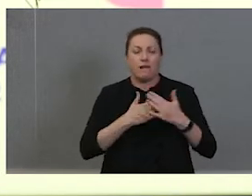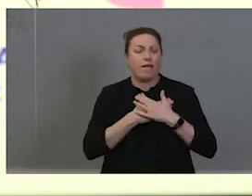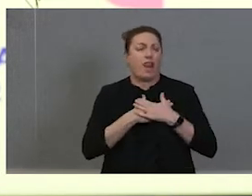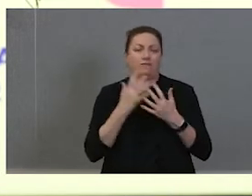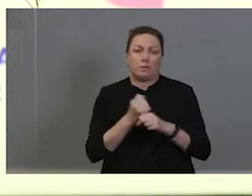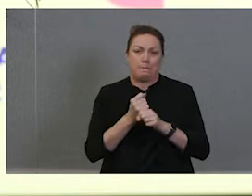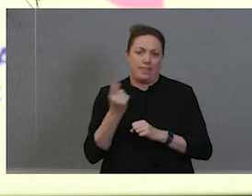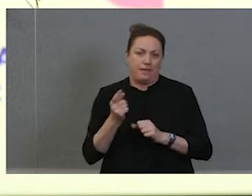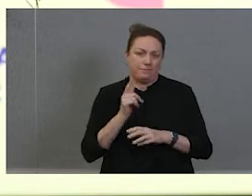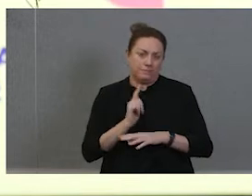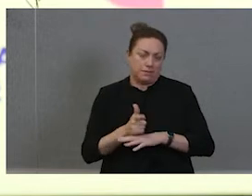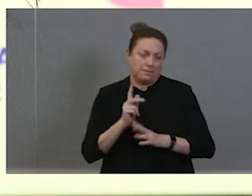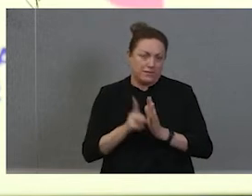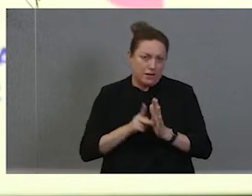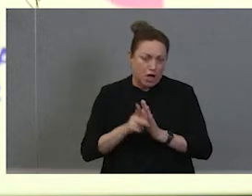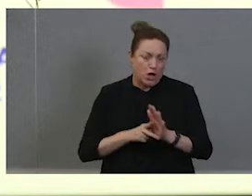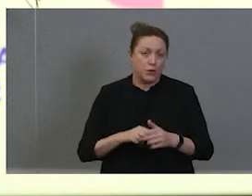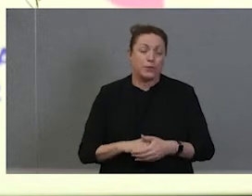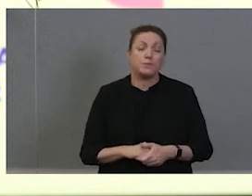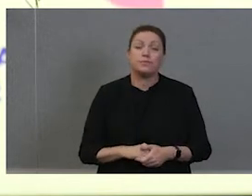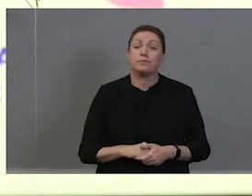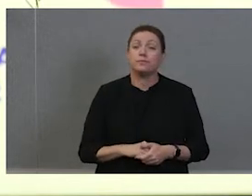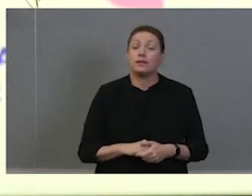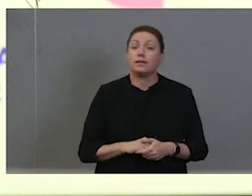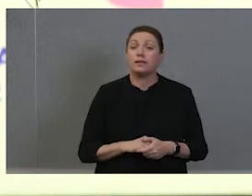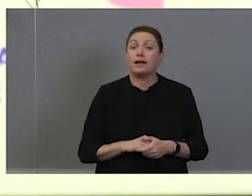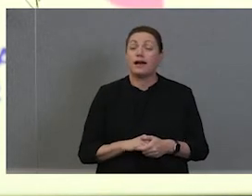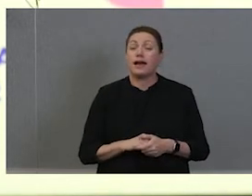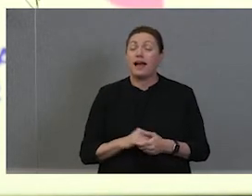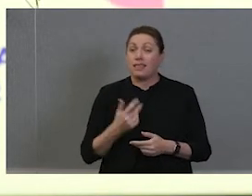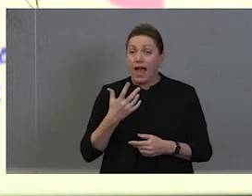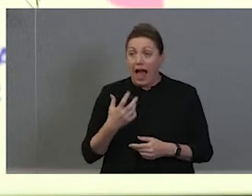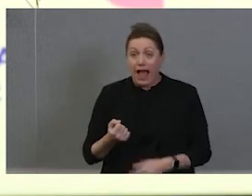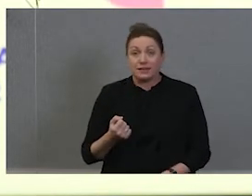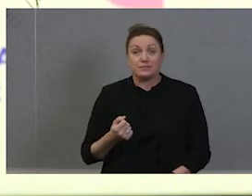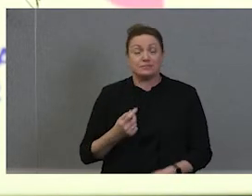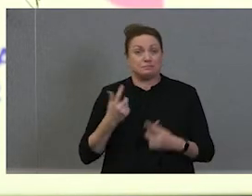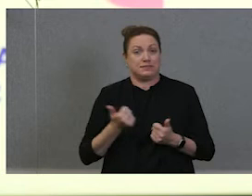was done with is it was done with a lot of babies that were being cooked. And we have a